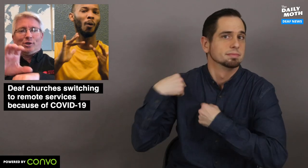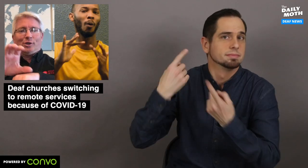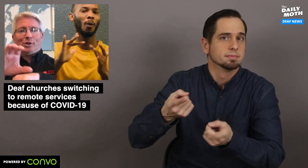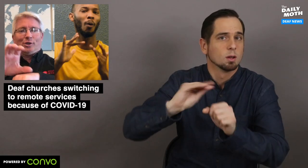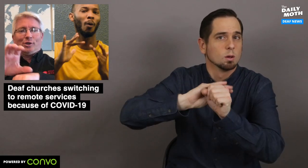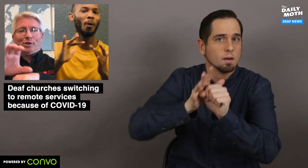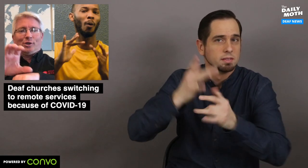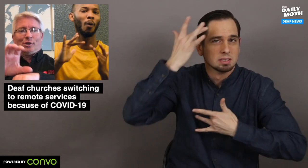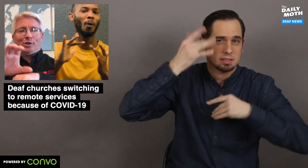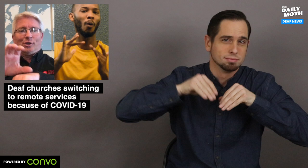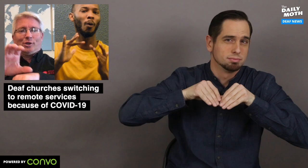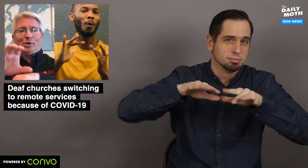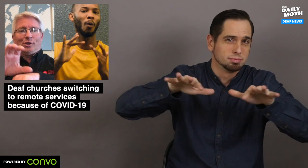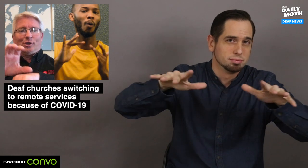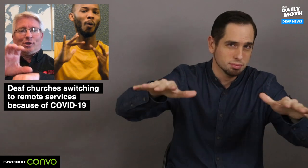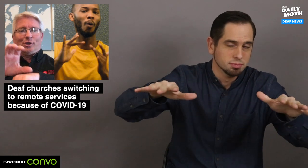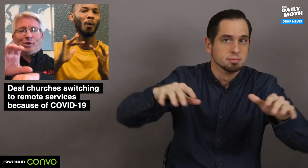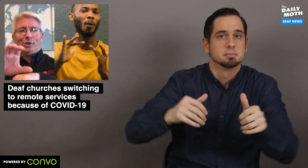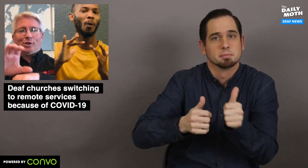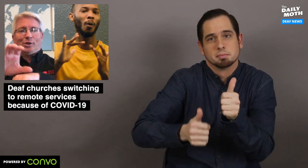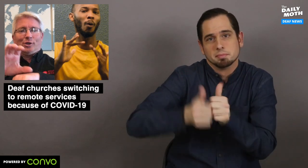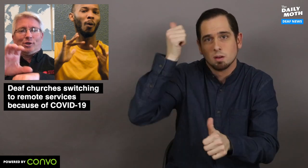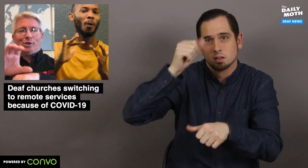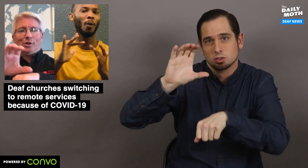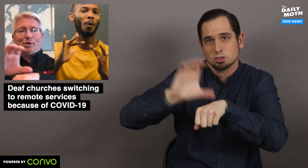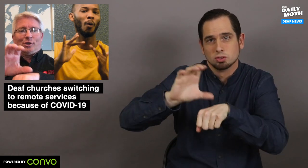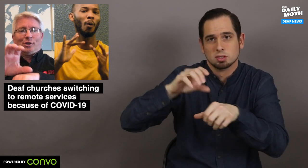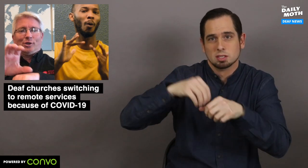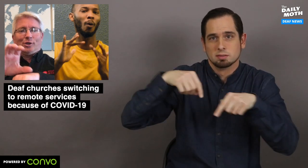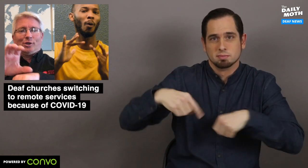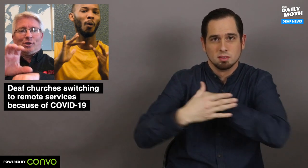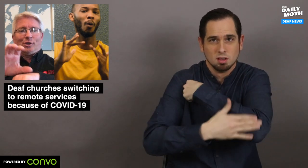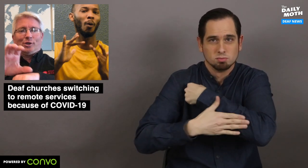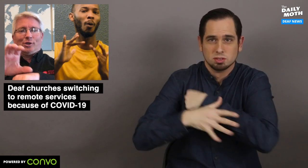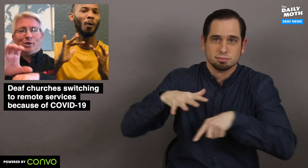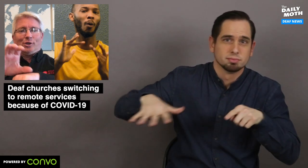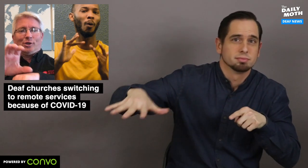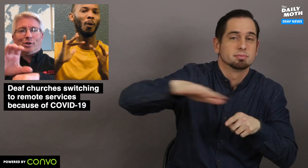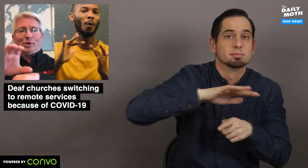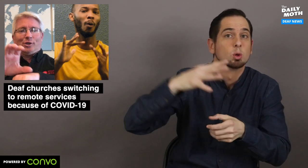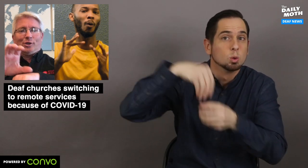Due to the coronavirus pandemic, the majority of churches in our country,